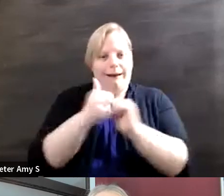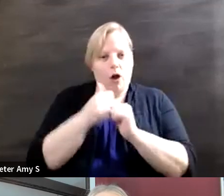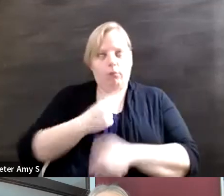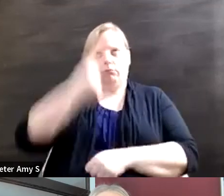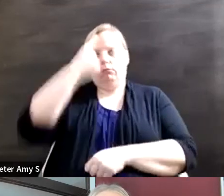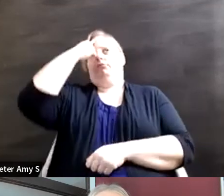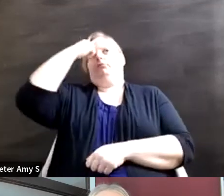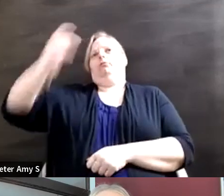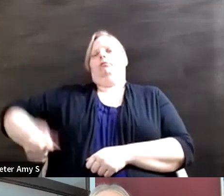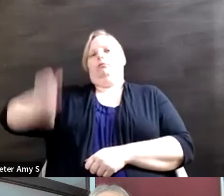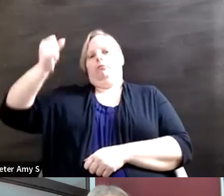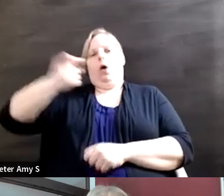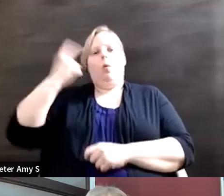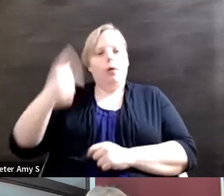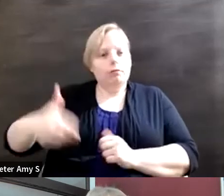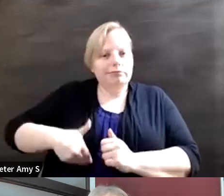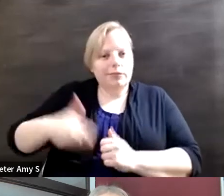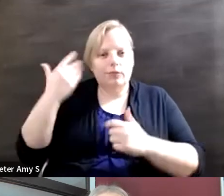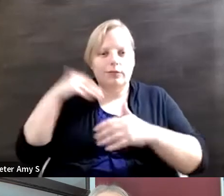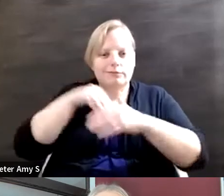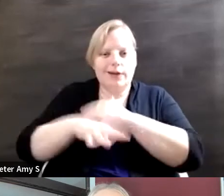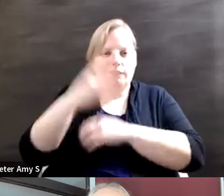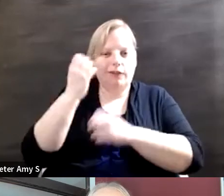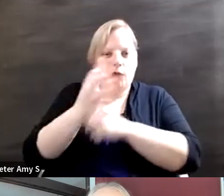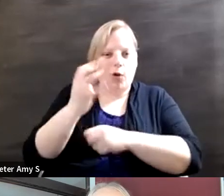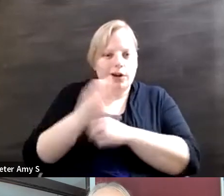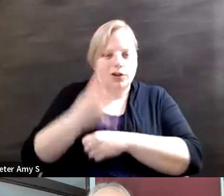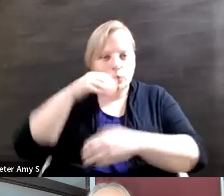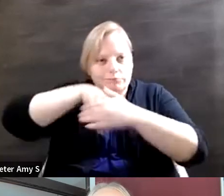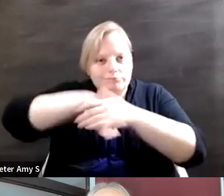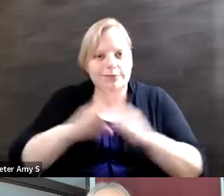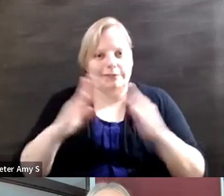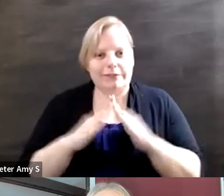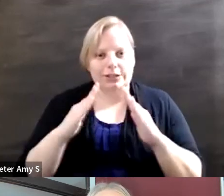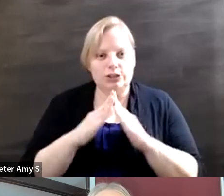years we feel when we go into a village and we see athletes from all different parts of the world